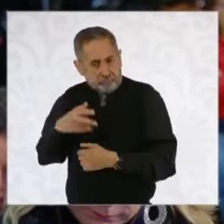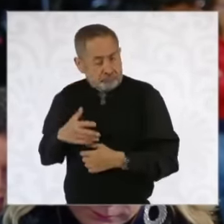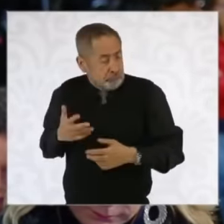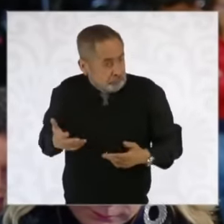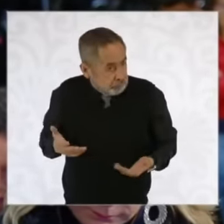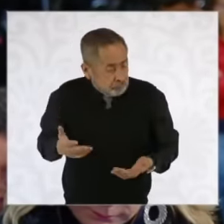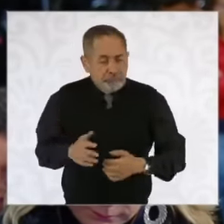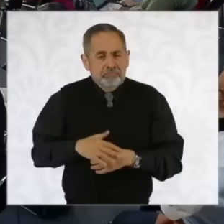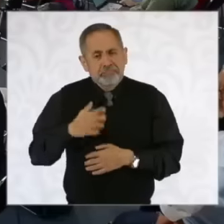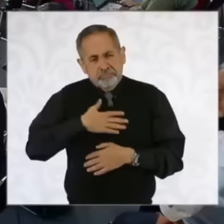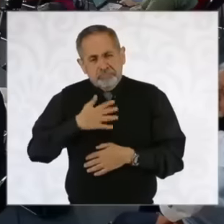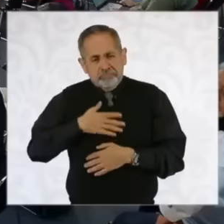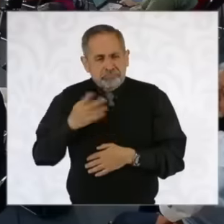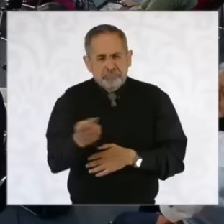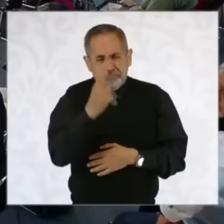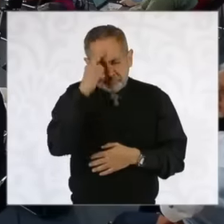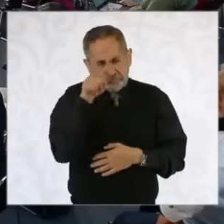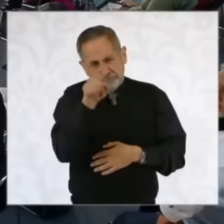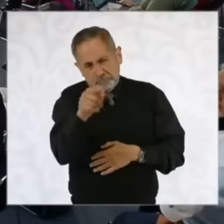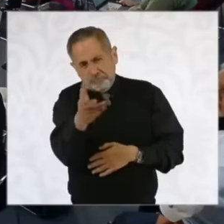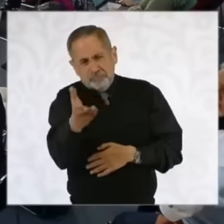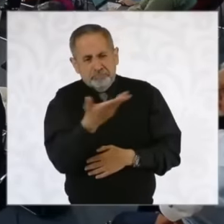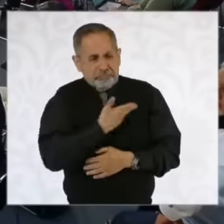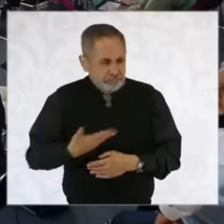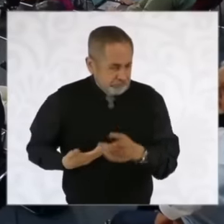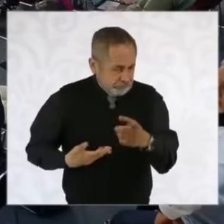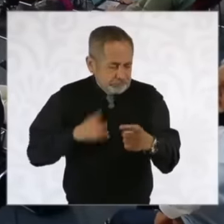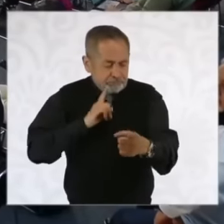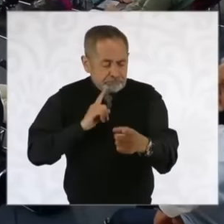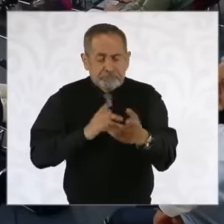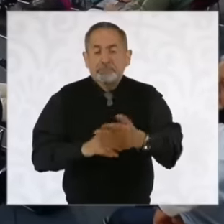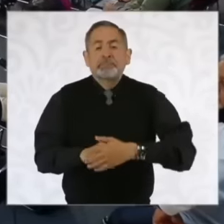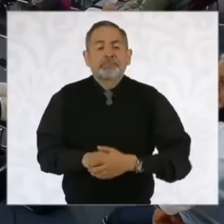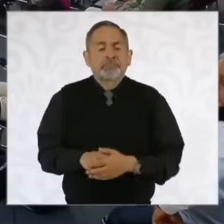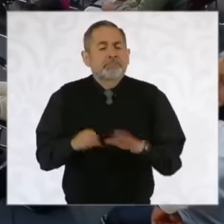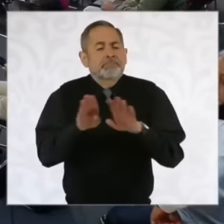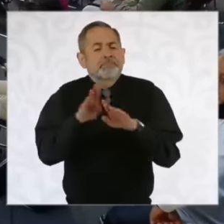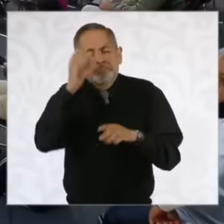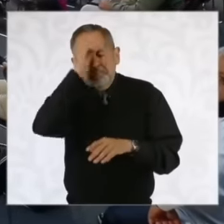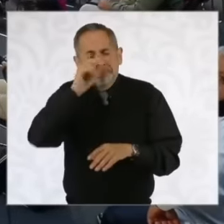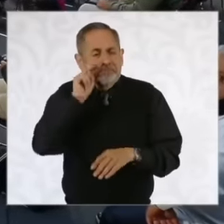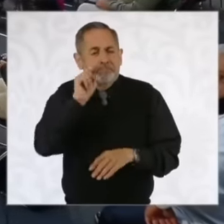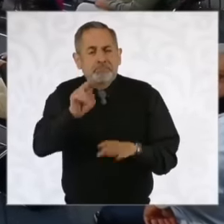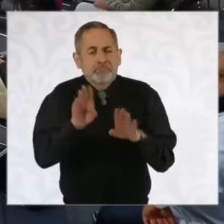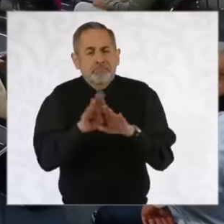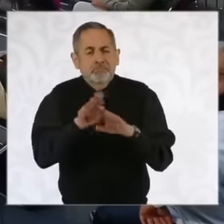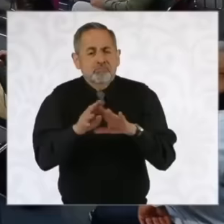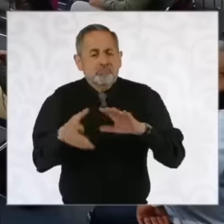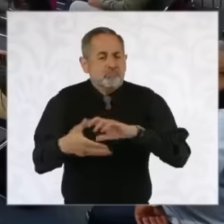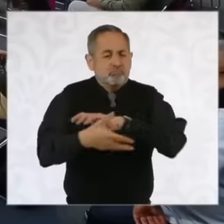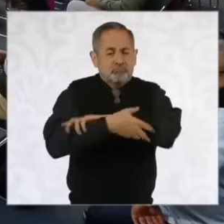particular question, President, is precisely, How do you see this model of association, what expectations